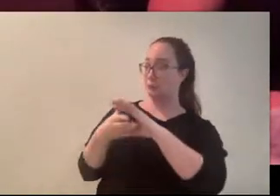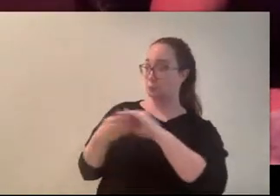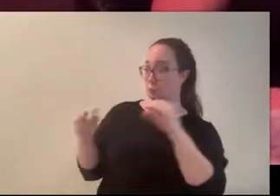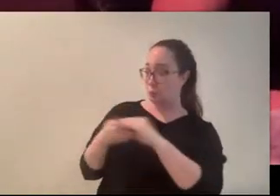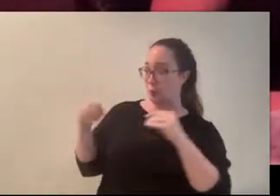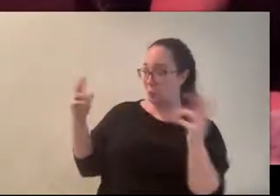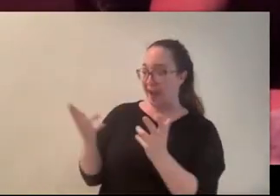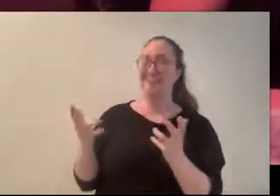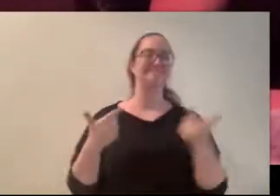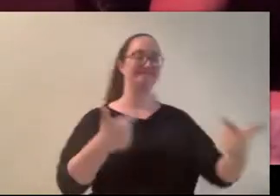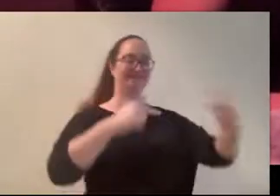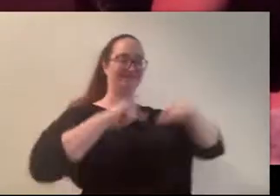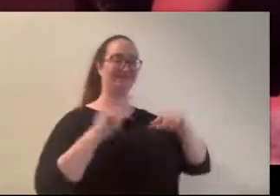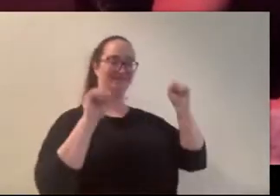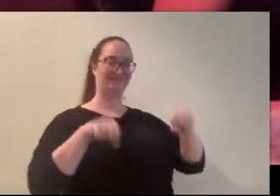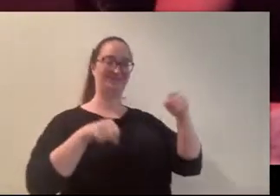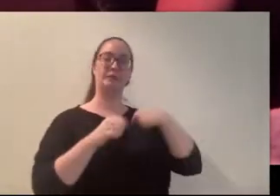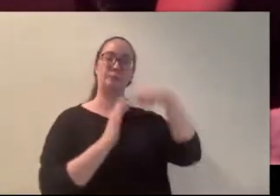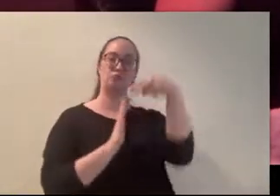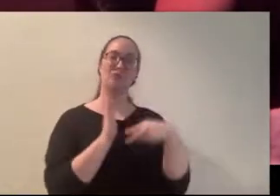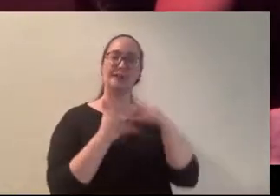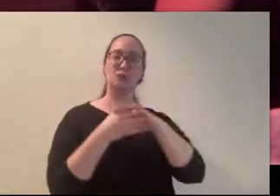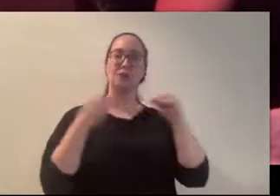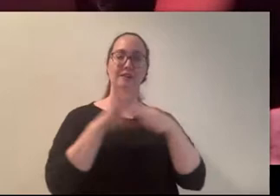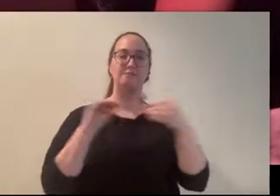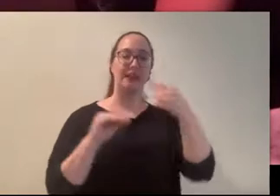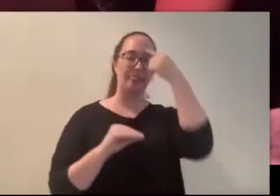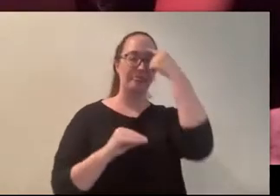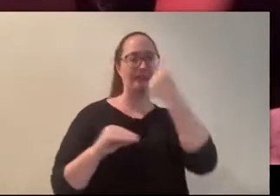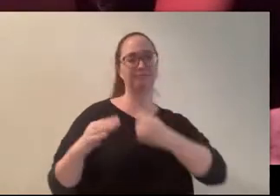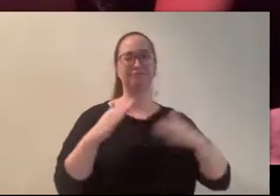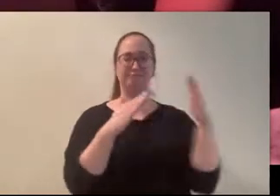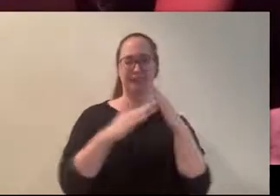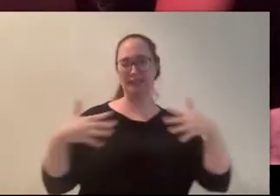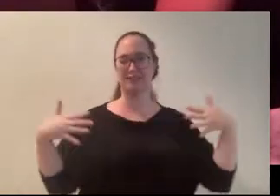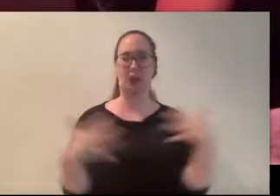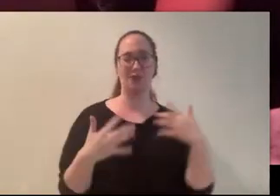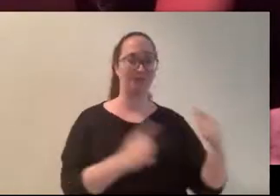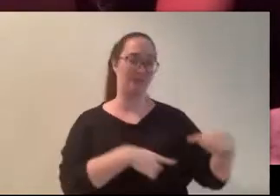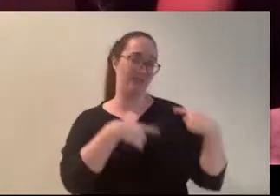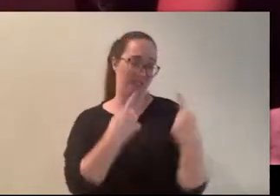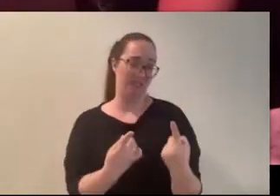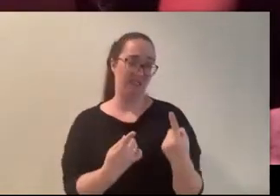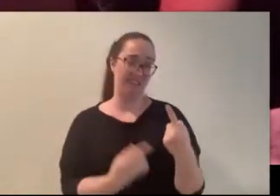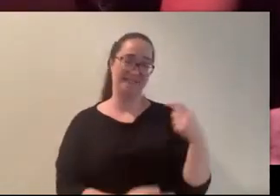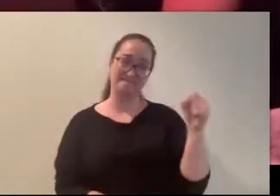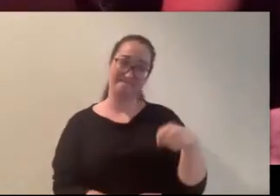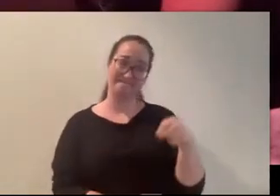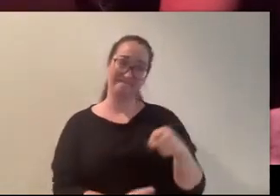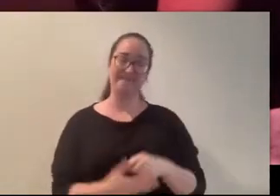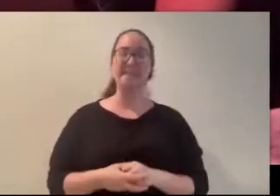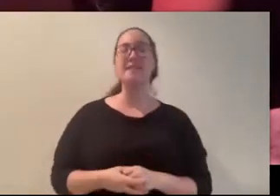story and this one, I think, might be the scariest story so far.. (Thomas) Ooo! (Carly) Yeah ummm